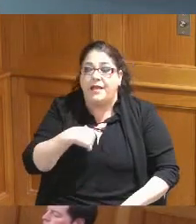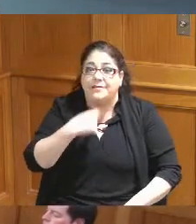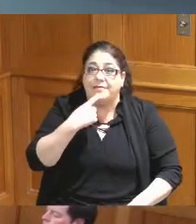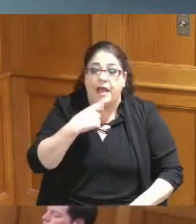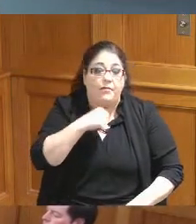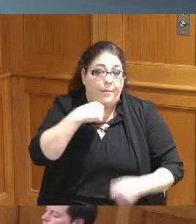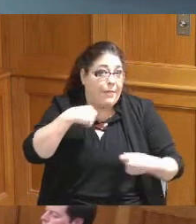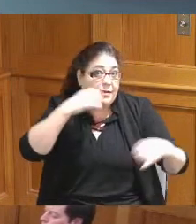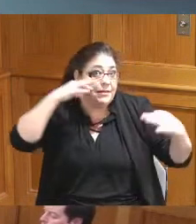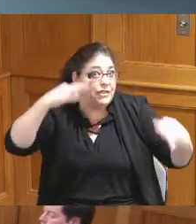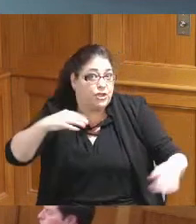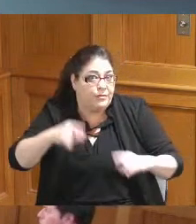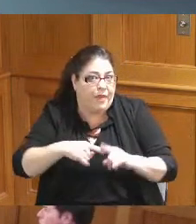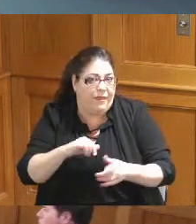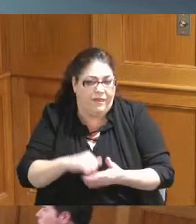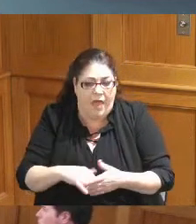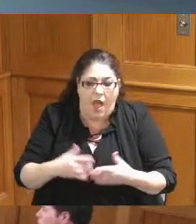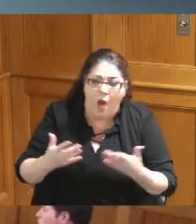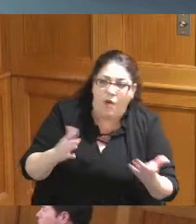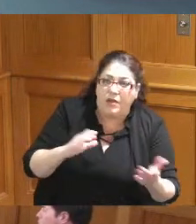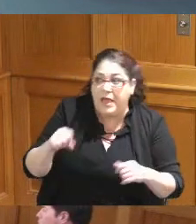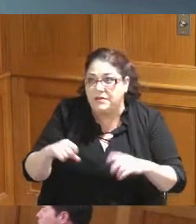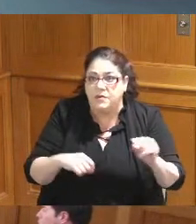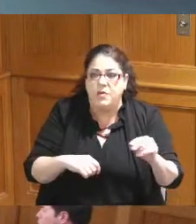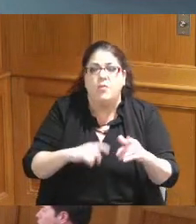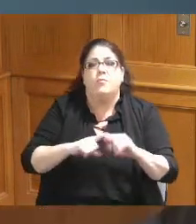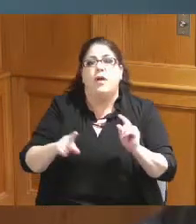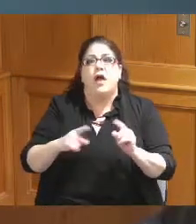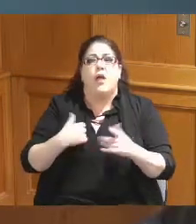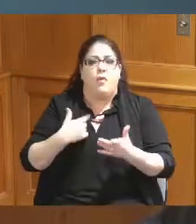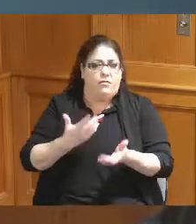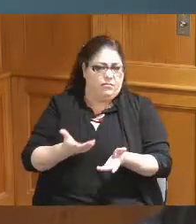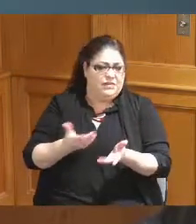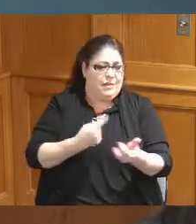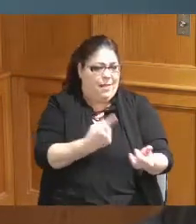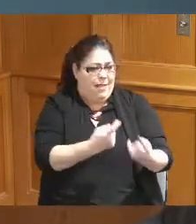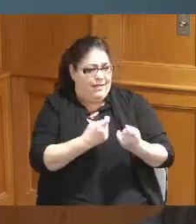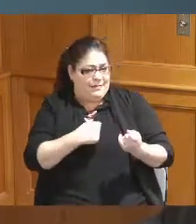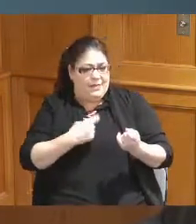my decision I just want to put those those are questions that were posed to me and I look forward